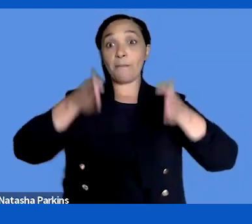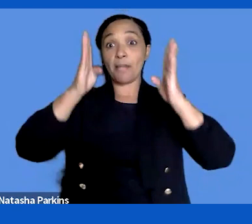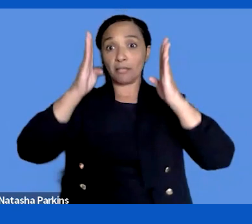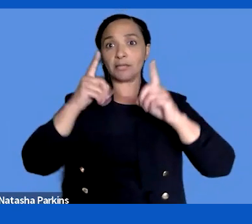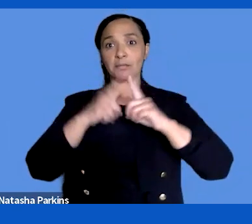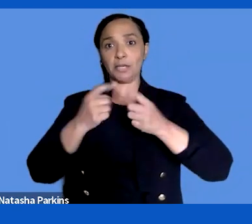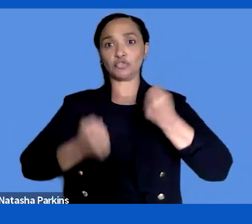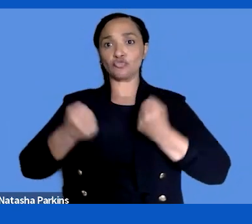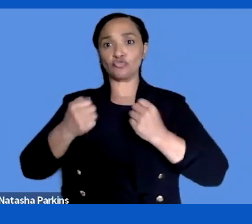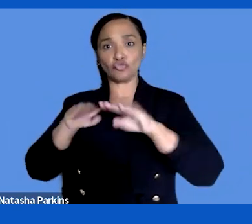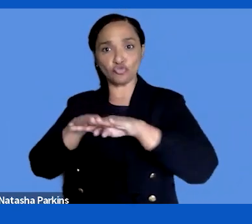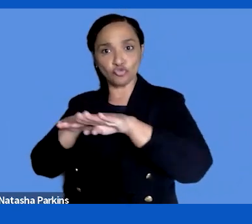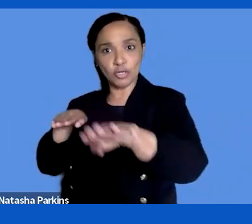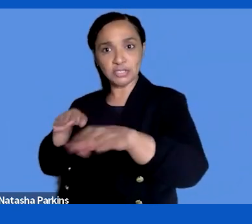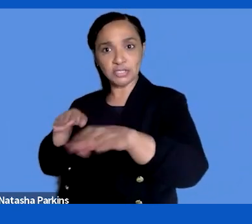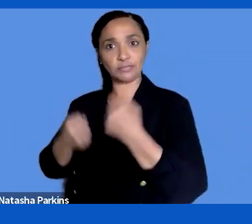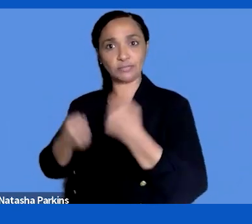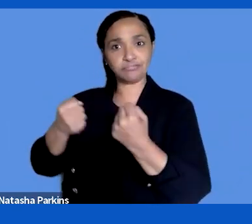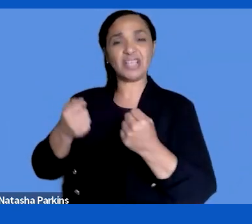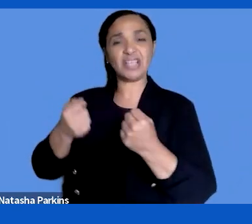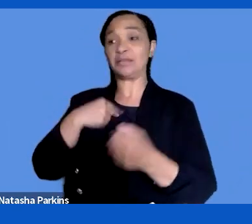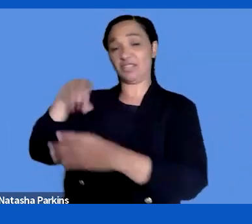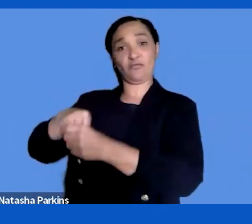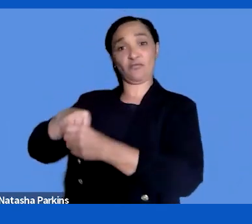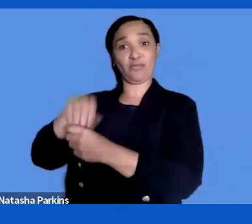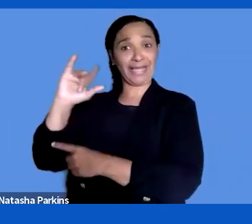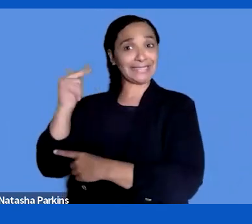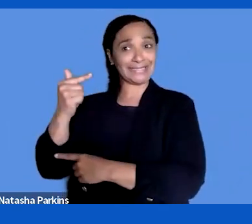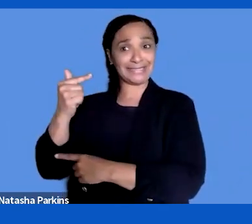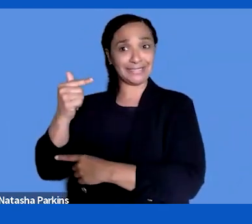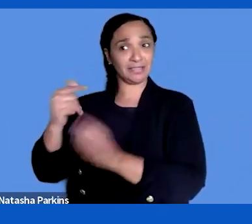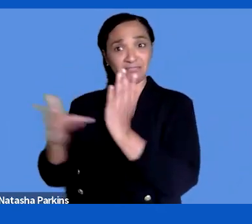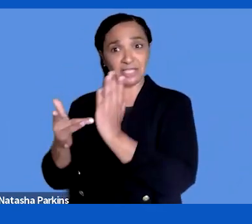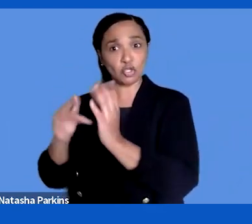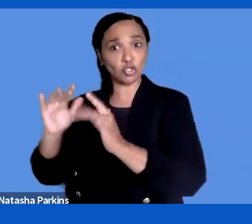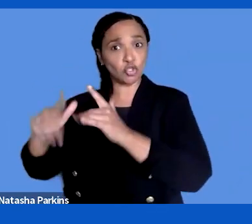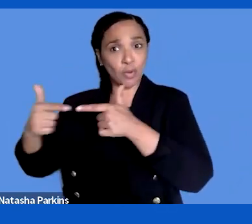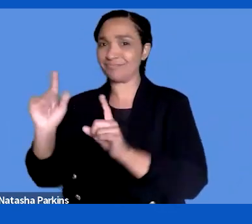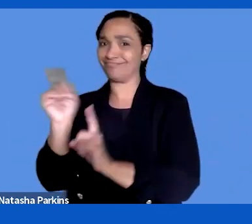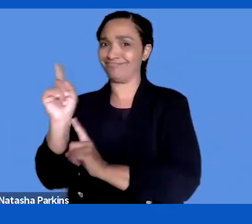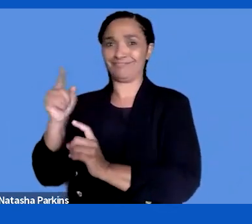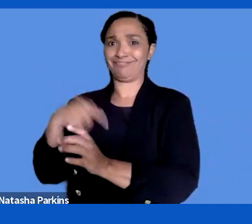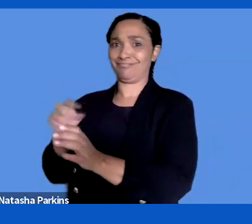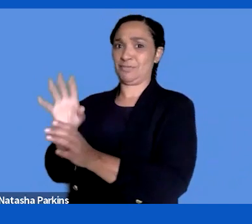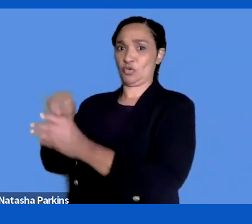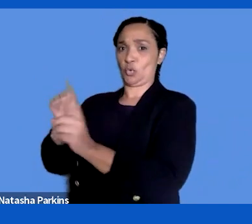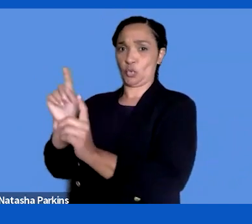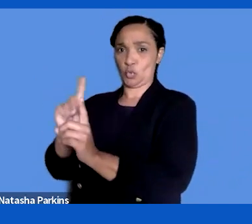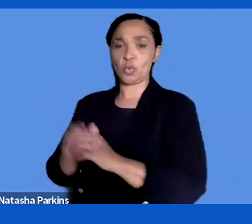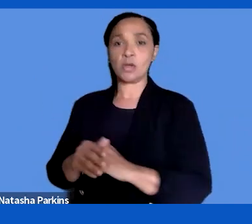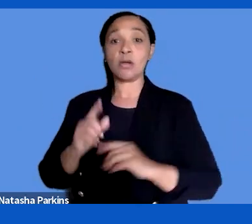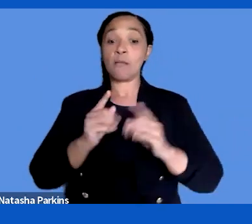I'm not involved in the ICT context. We see in the environment and transport means